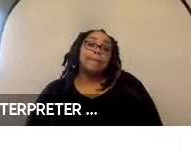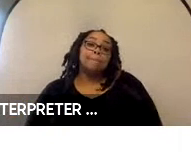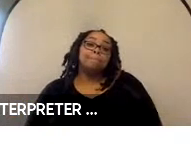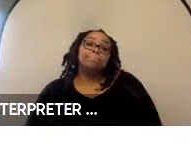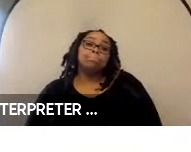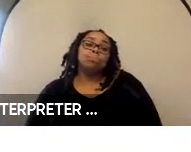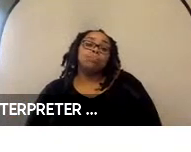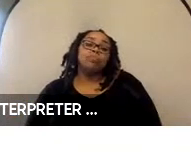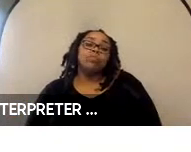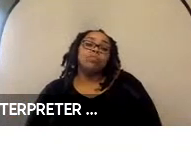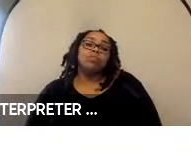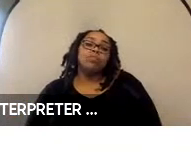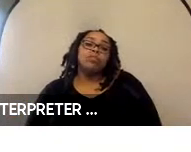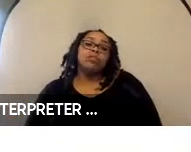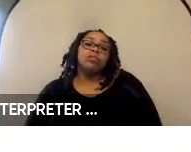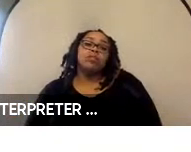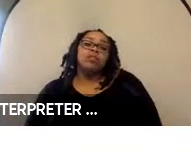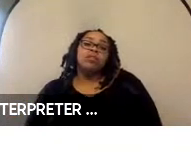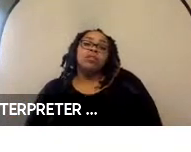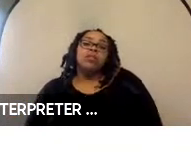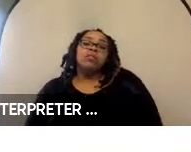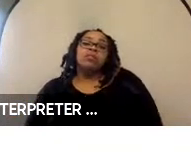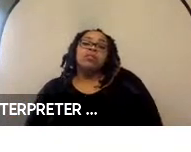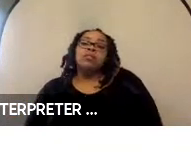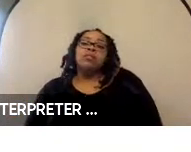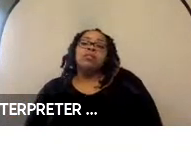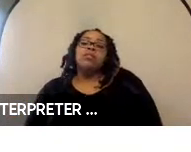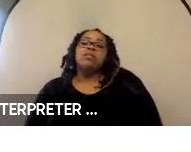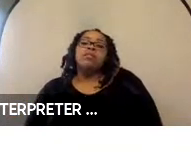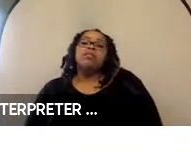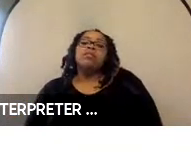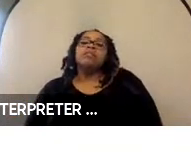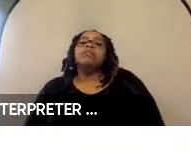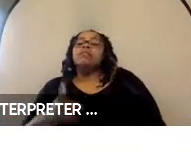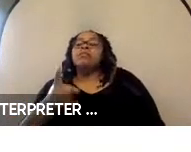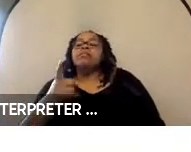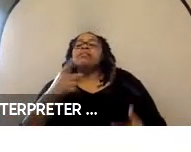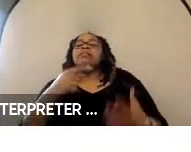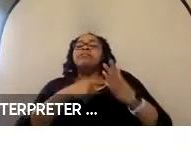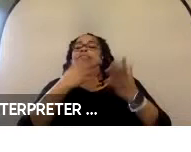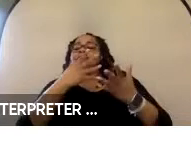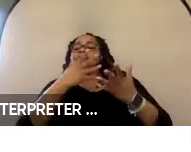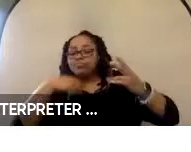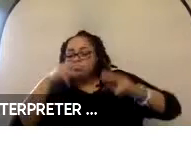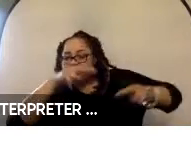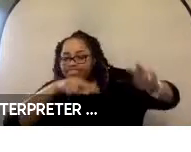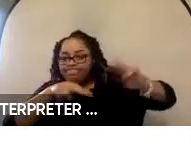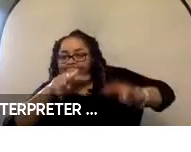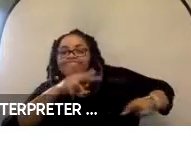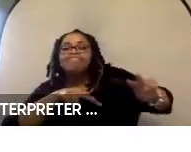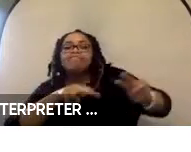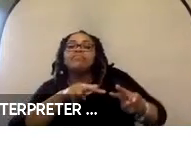So, this slide shows the things that we are looking at optimizing with our modeling in